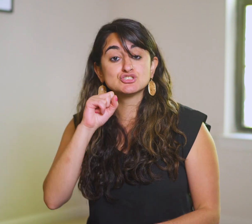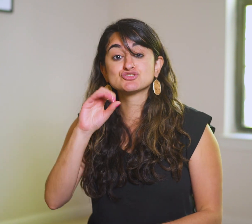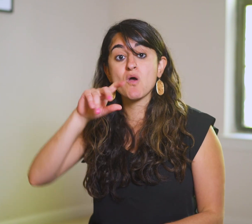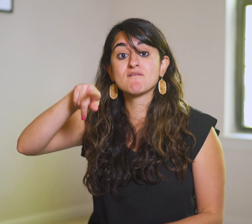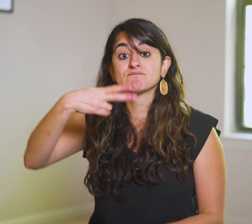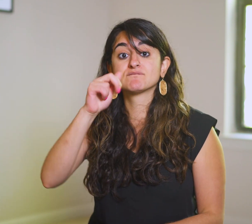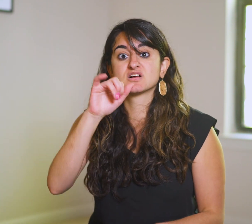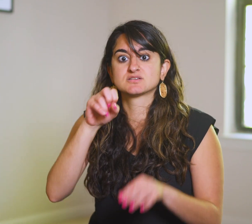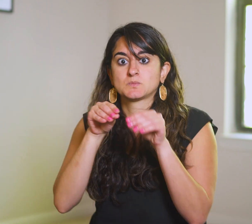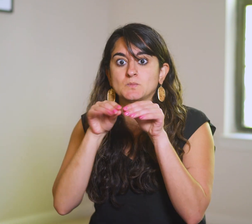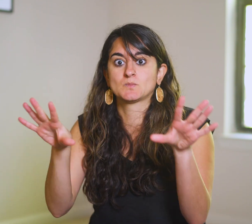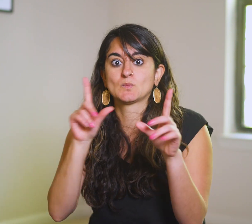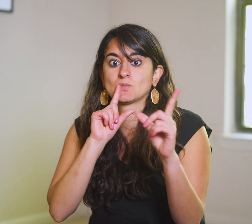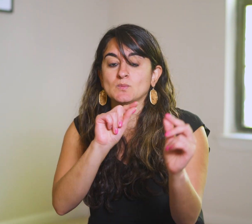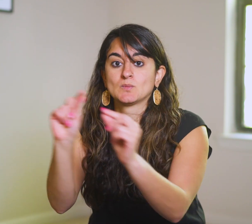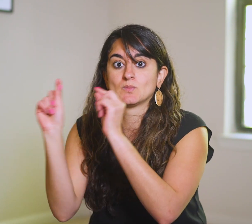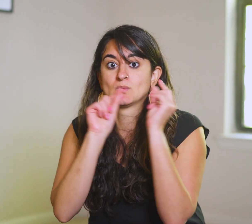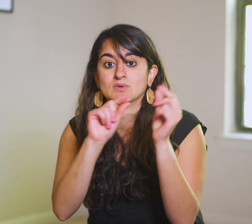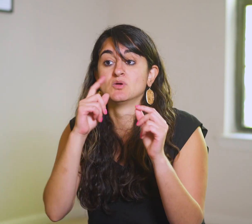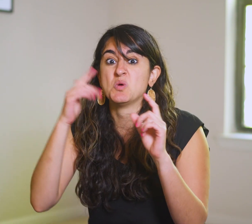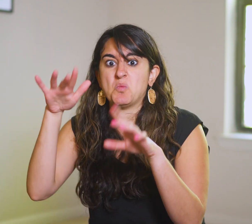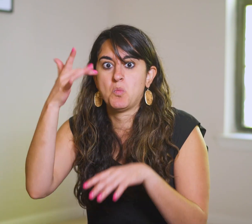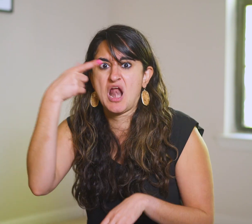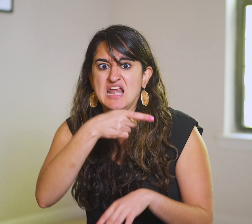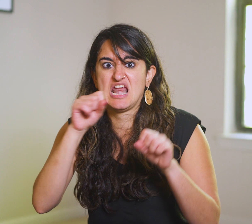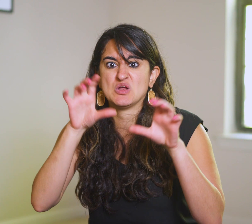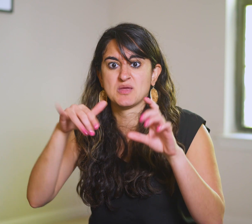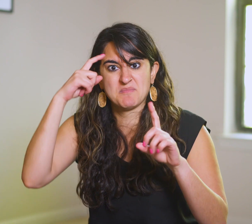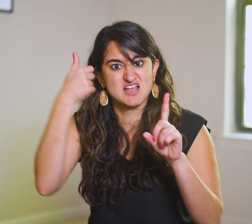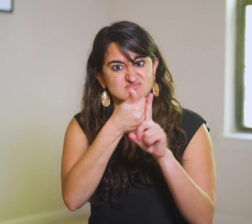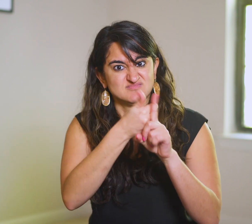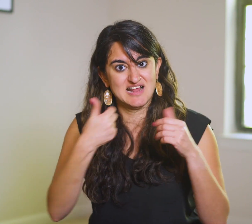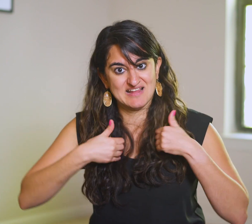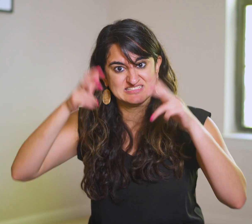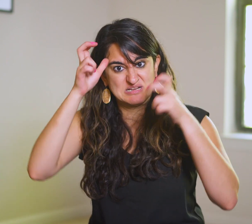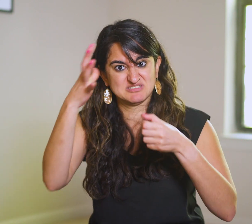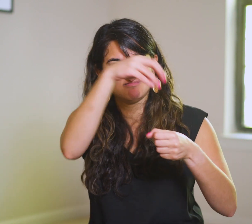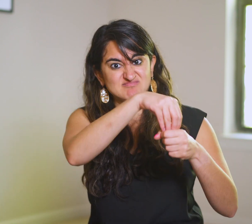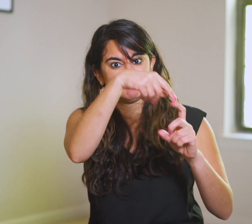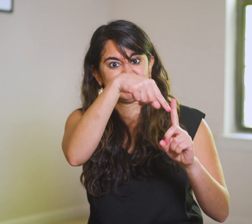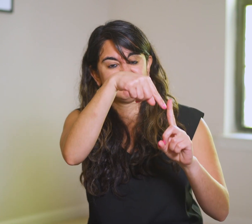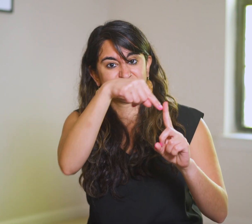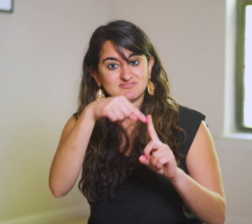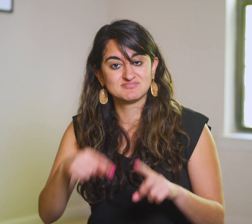so the Pharisees start a rumor that He can only do that because He’s possessed by a demon too.